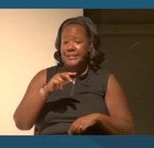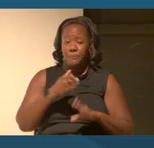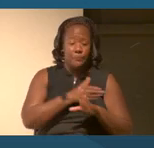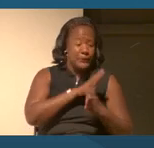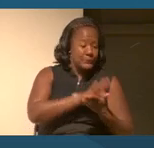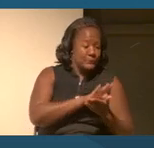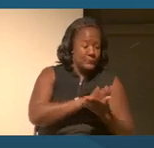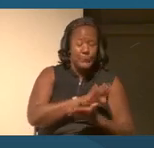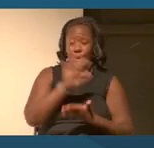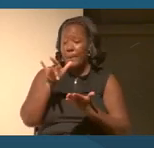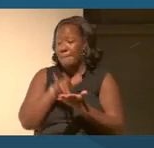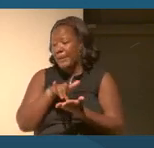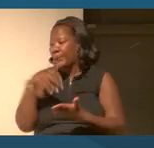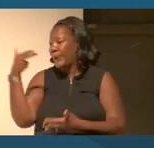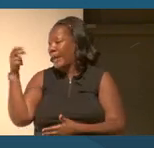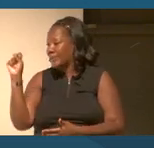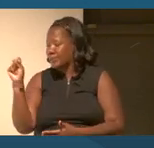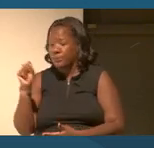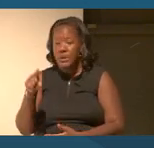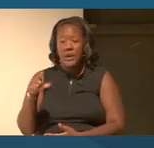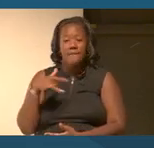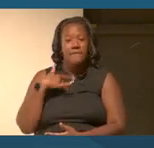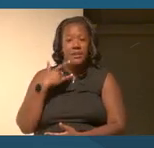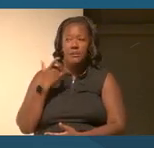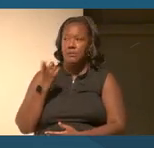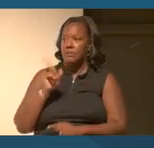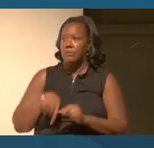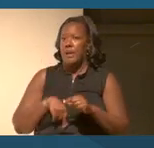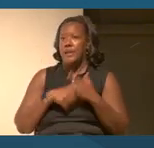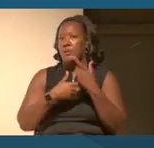middle high school feel that they cannot trust what they are being taught.